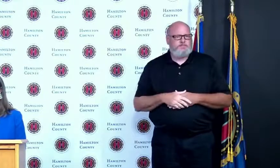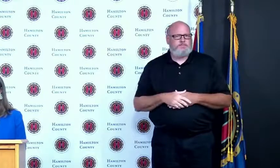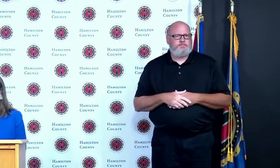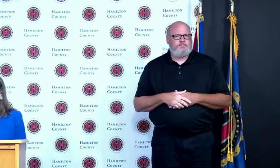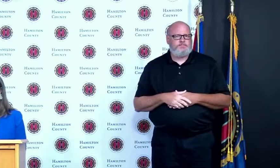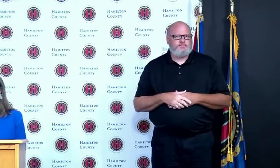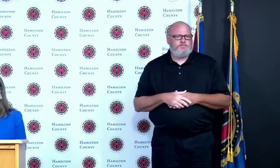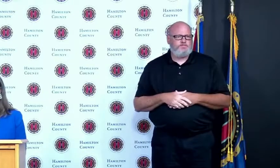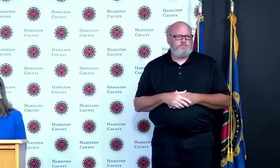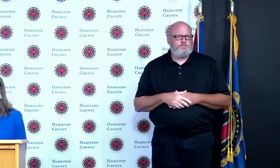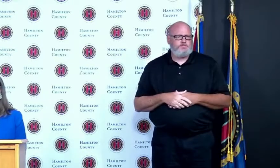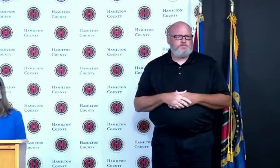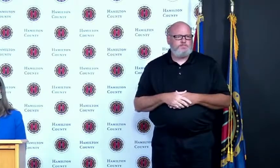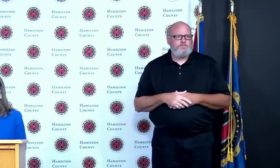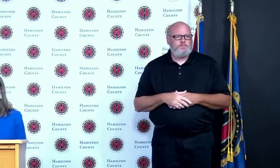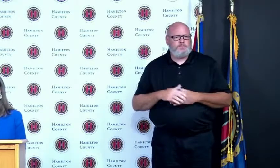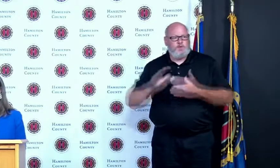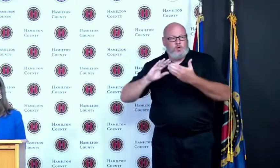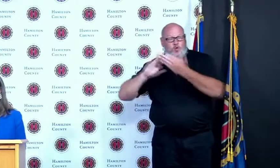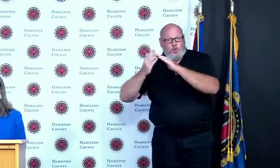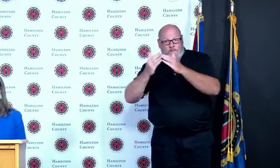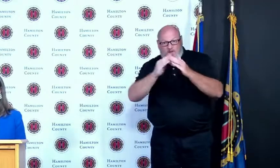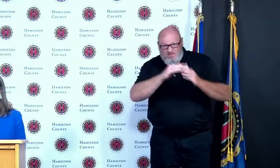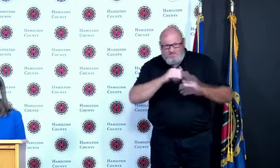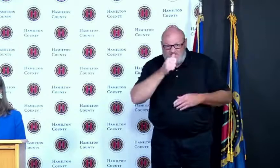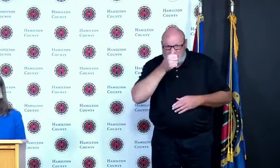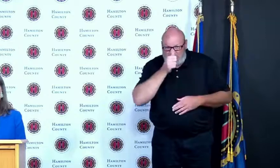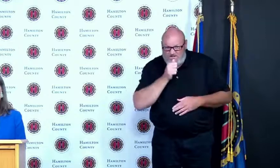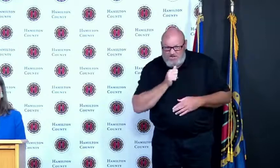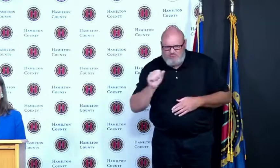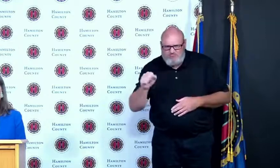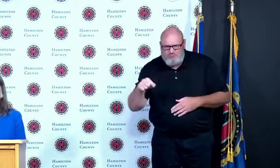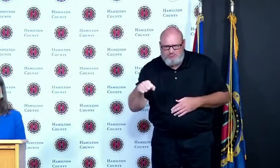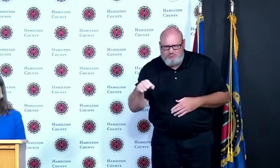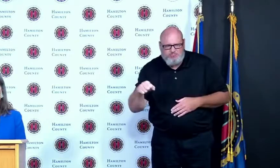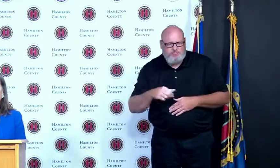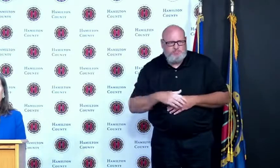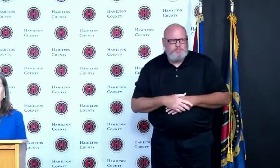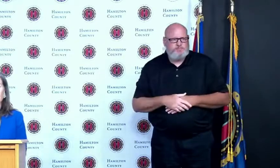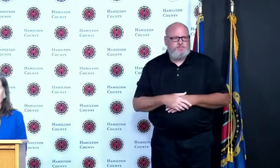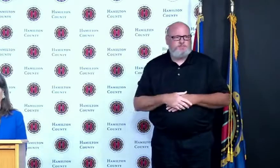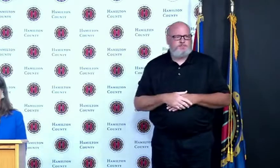second share some thoughts on ways that this community emerged emerged stronger